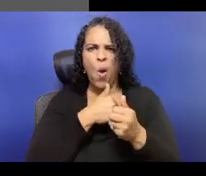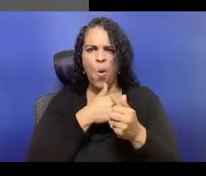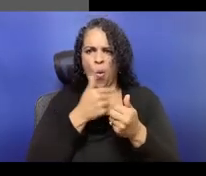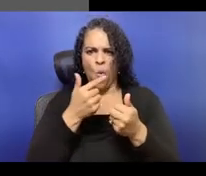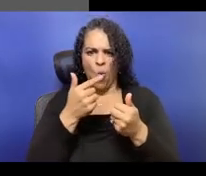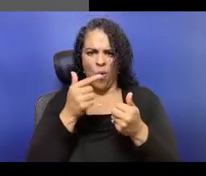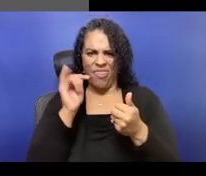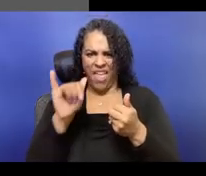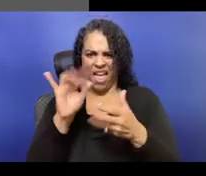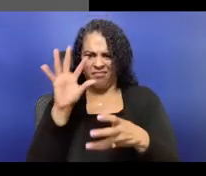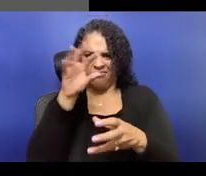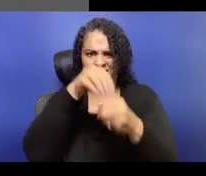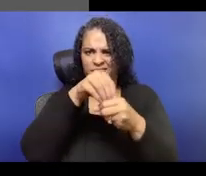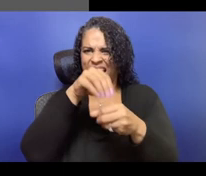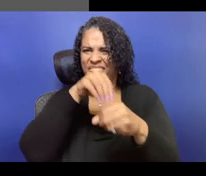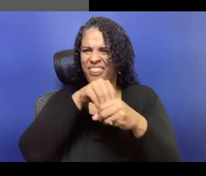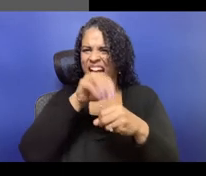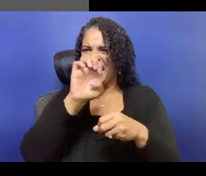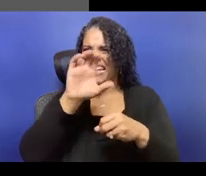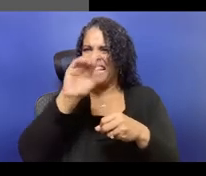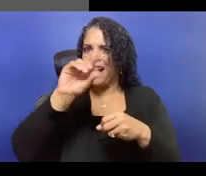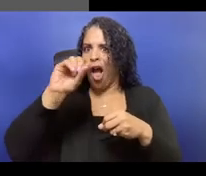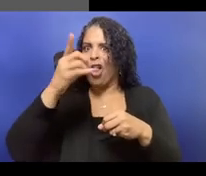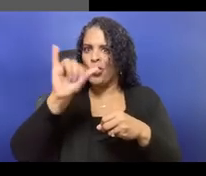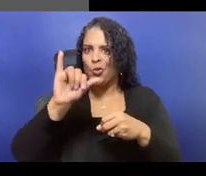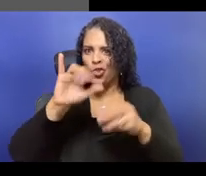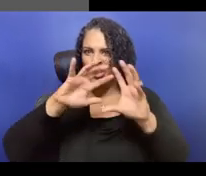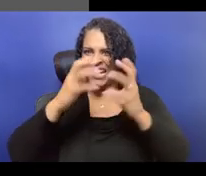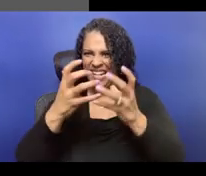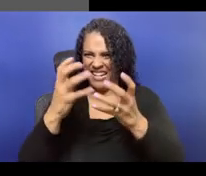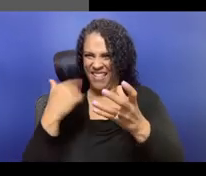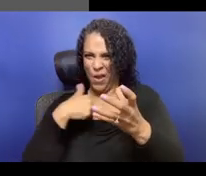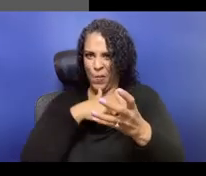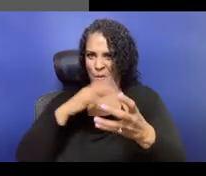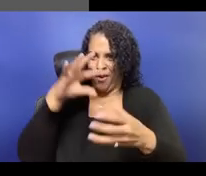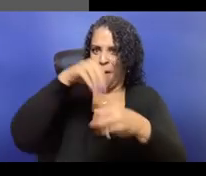I think that that's a movement that's happening. So if anything, I feel like the tension